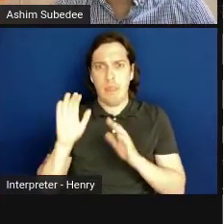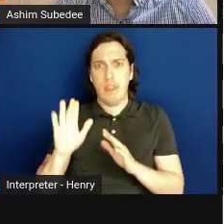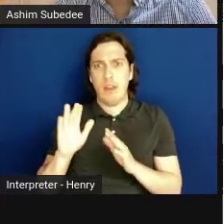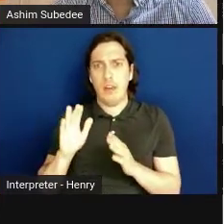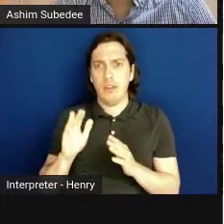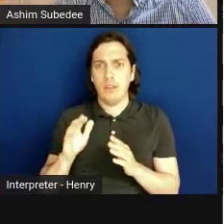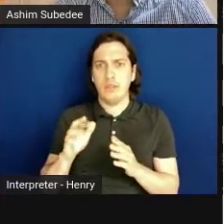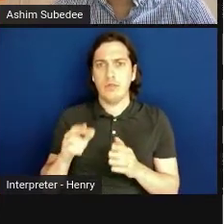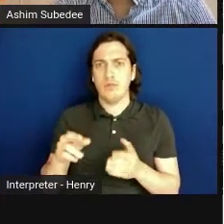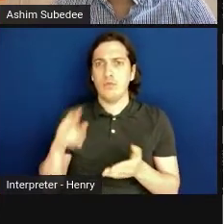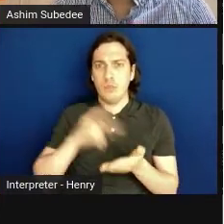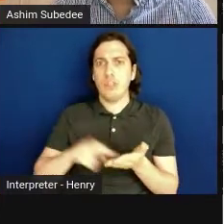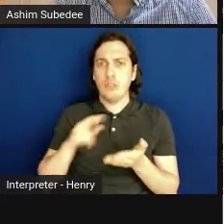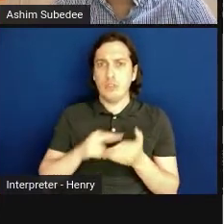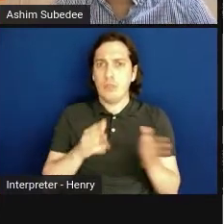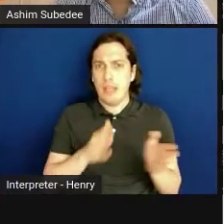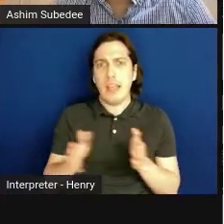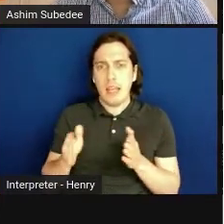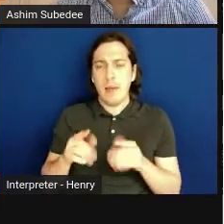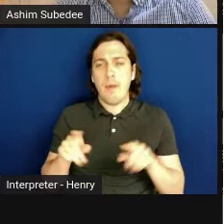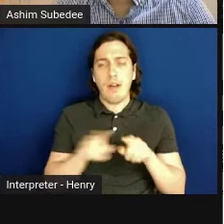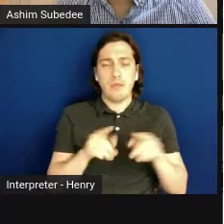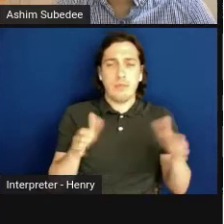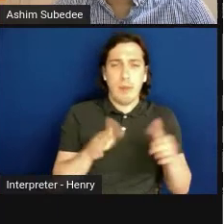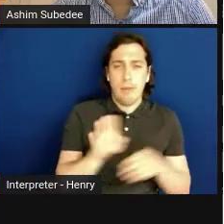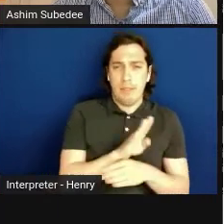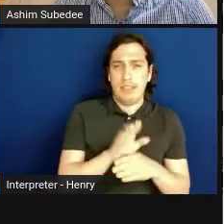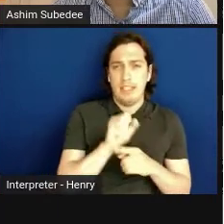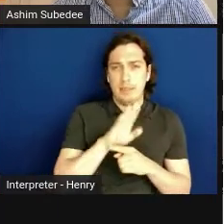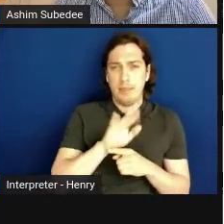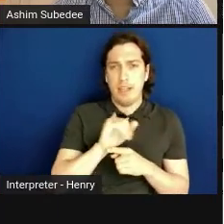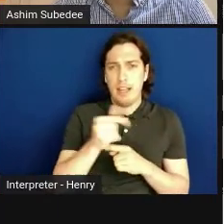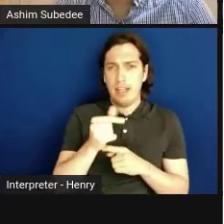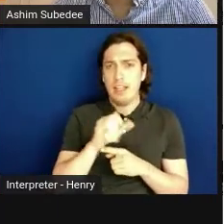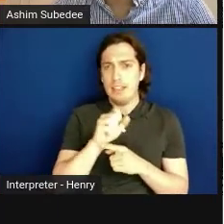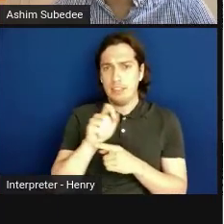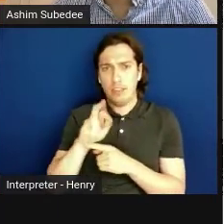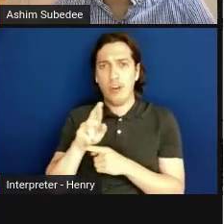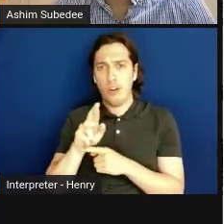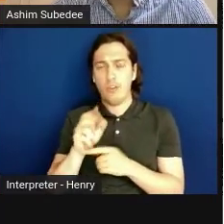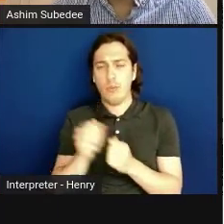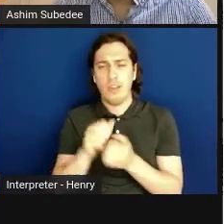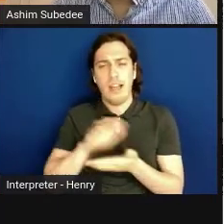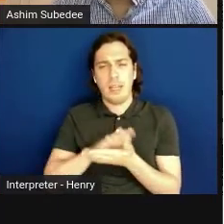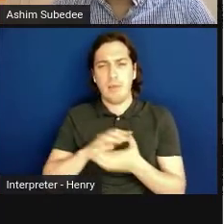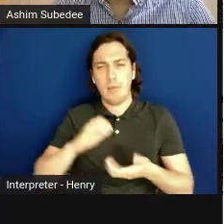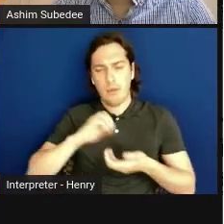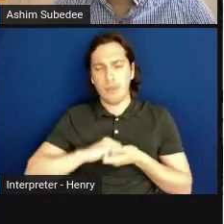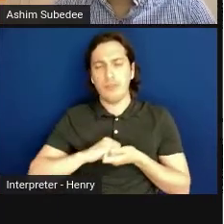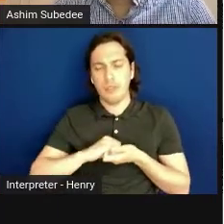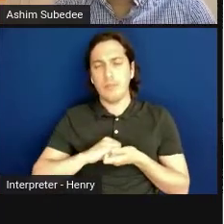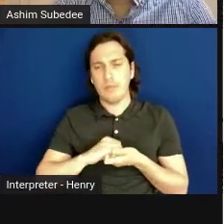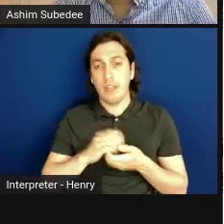but also small business SBIR/STTR success rate with academic partnerships. And then after that -